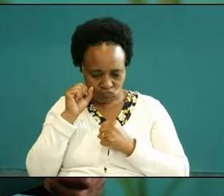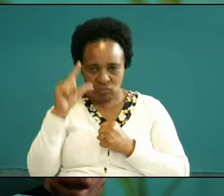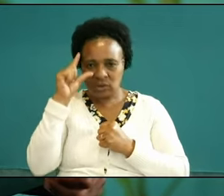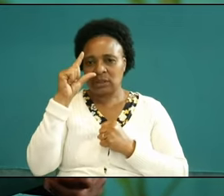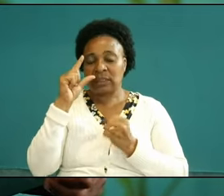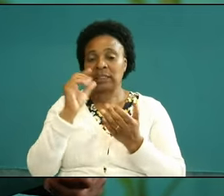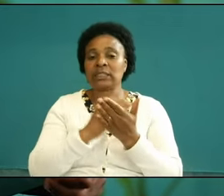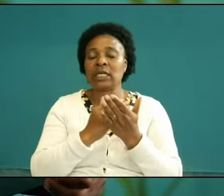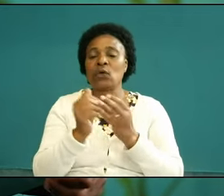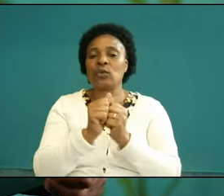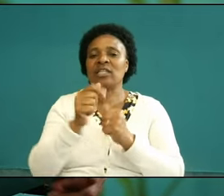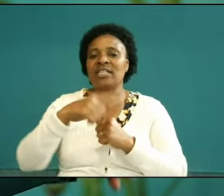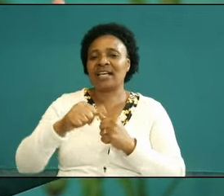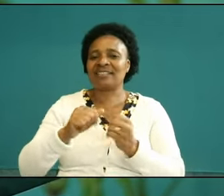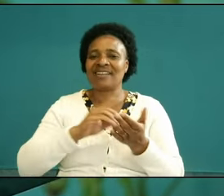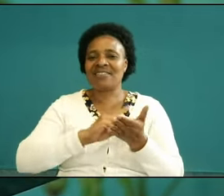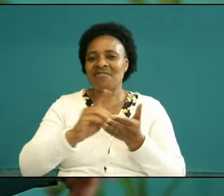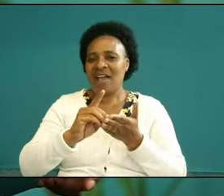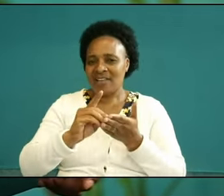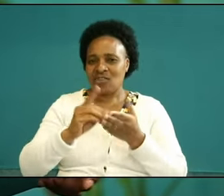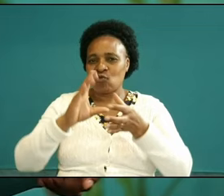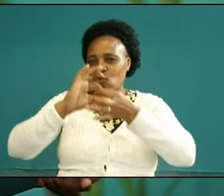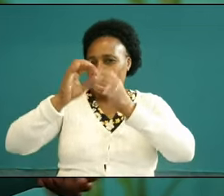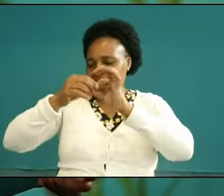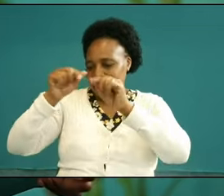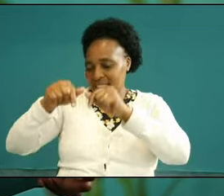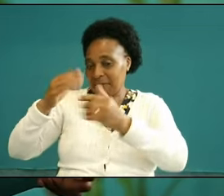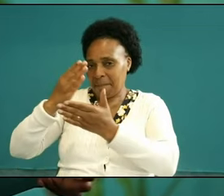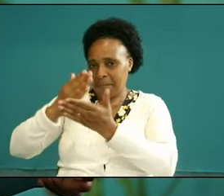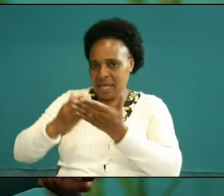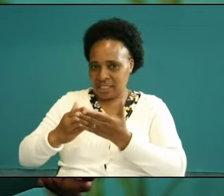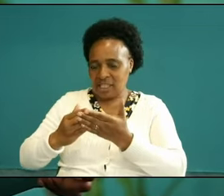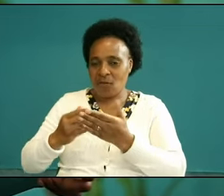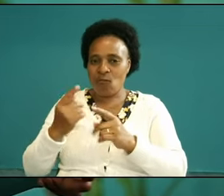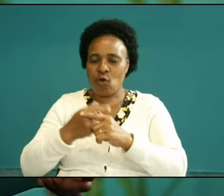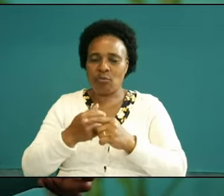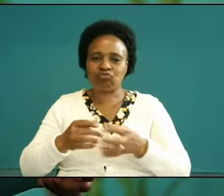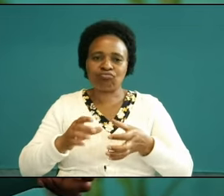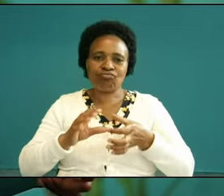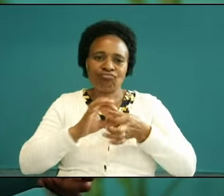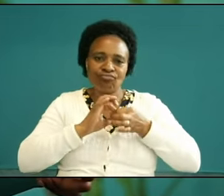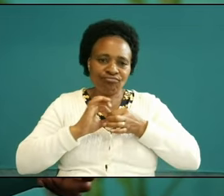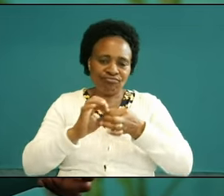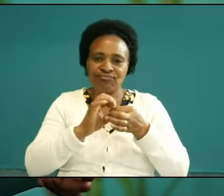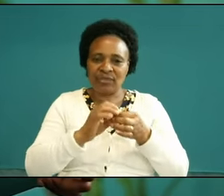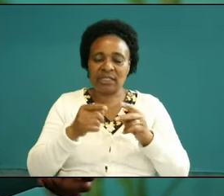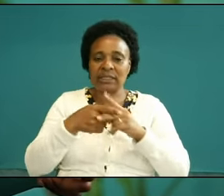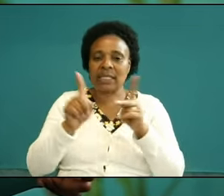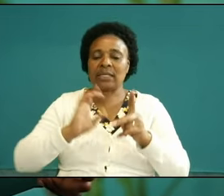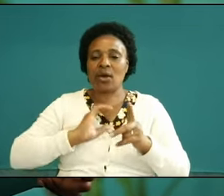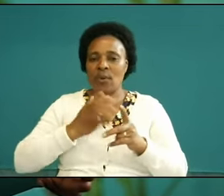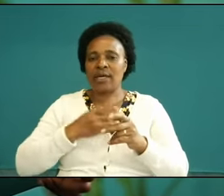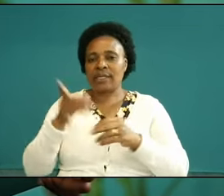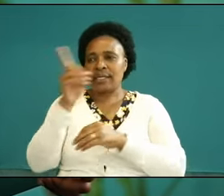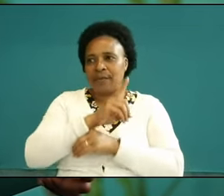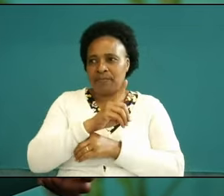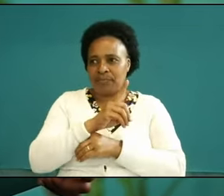with us and invite you to connect to that platform as we ignite our day so far the Lord has helped me